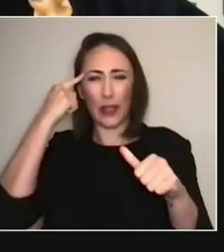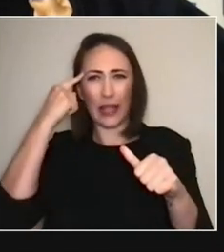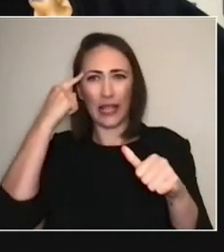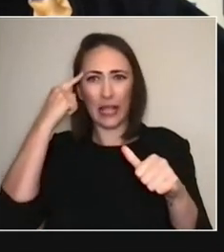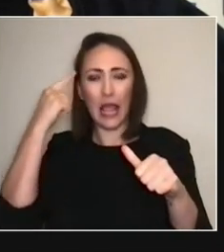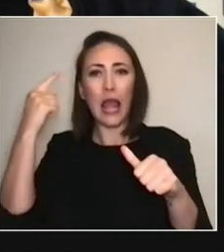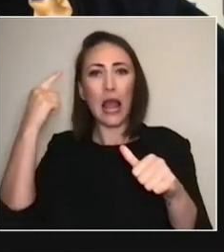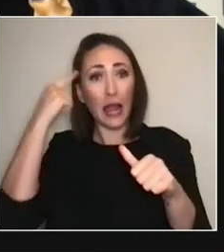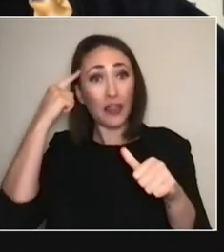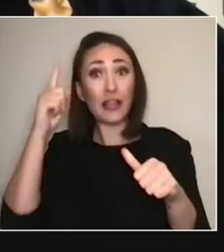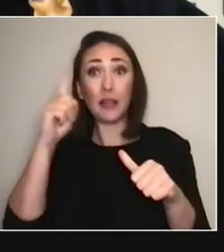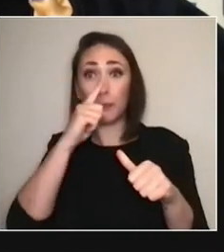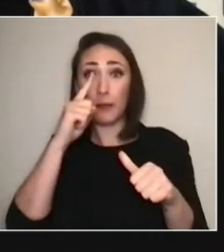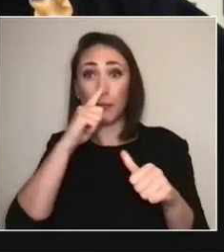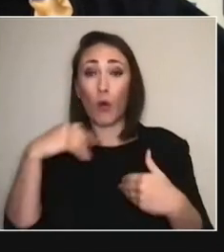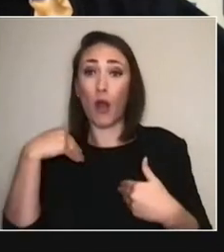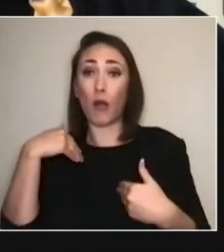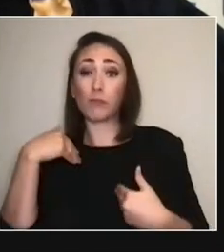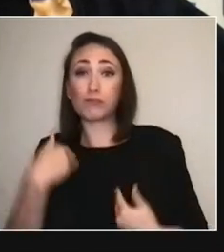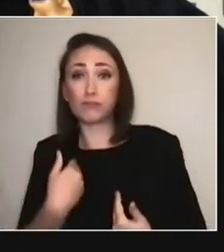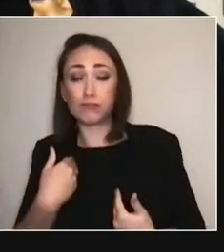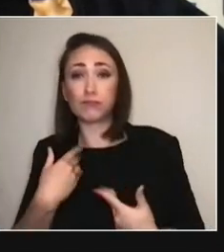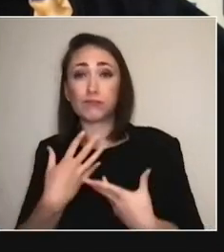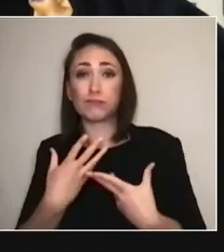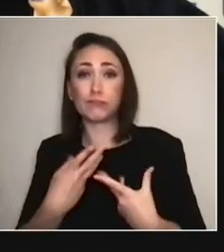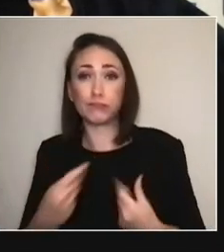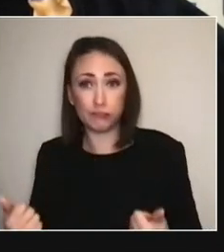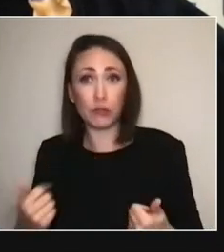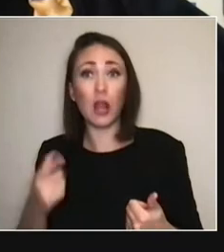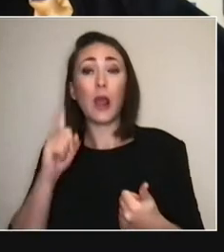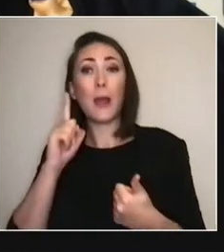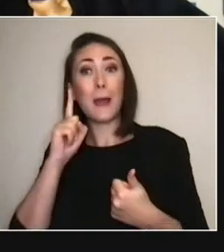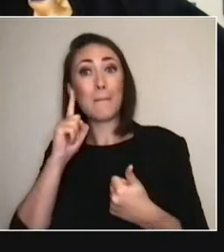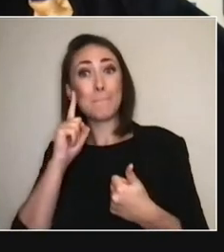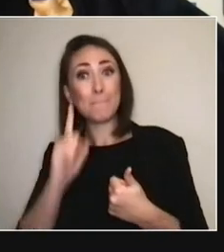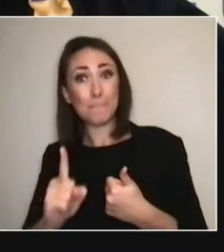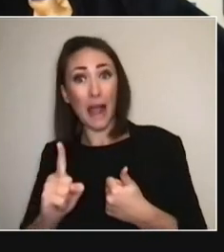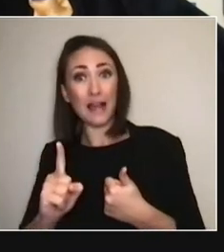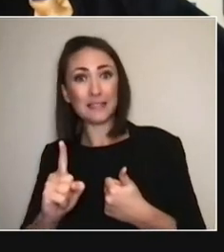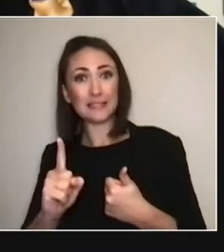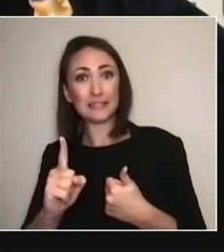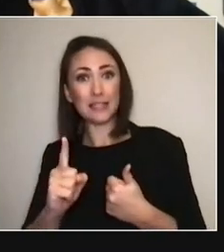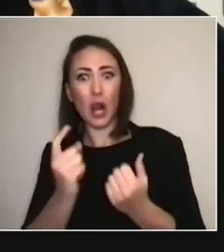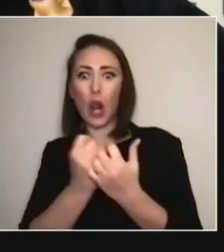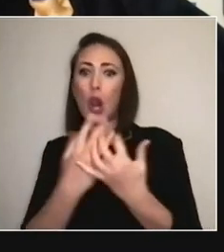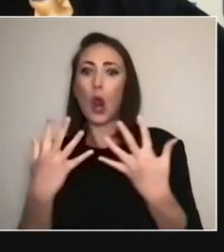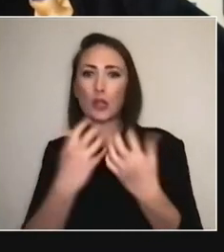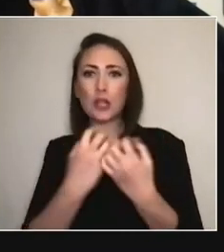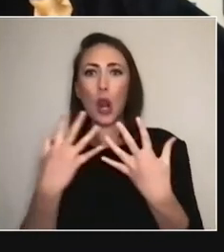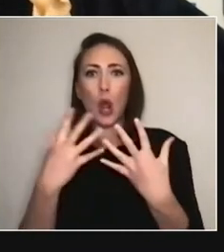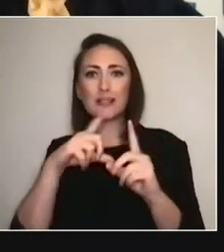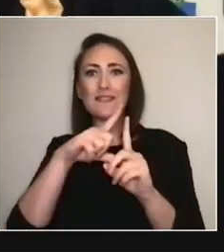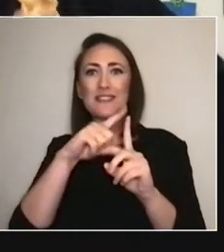I think people are burnt out, but I think they'll— Like when you said, Jessica, all the things that are kind of coming at us digitally,